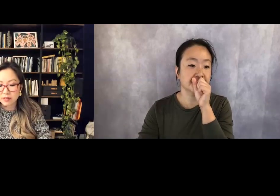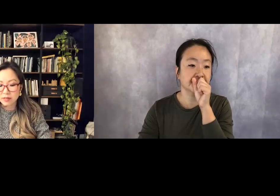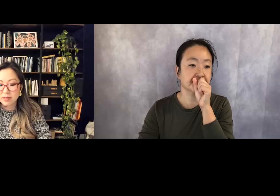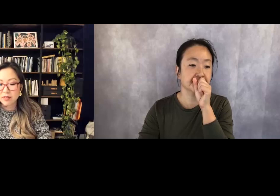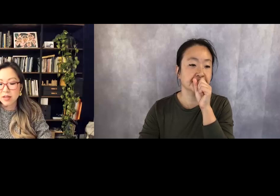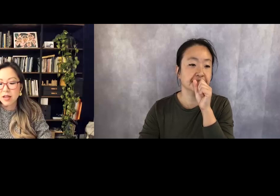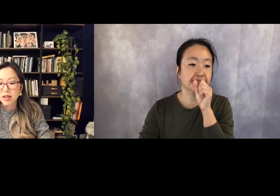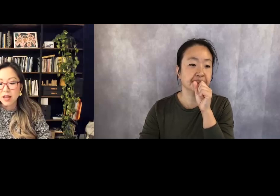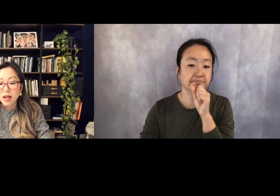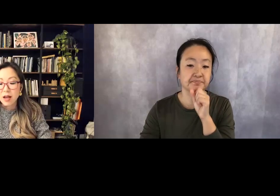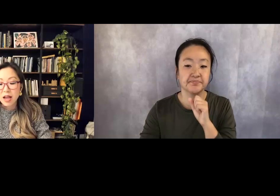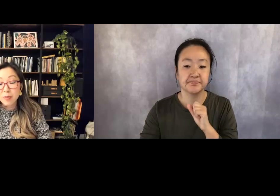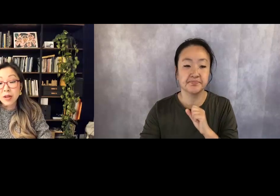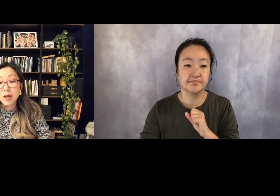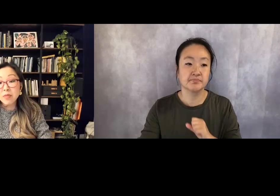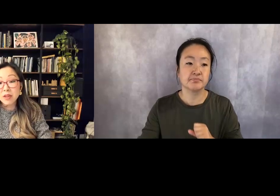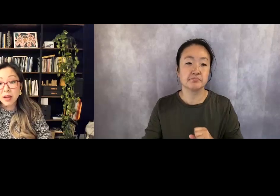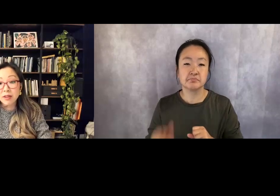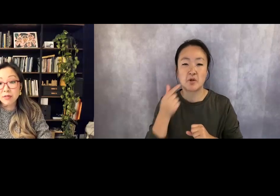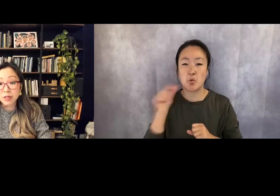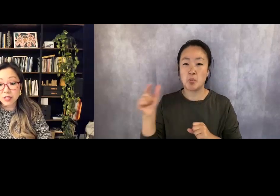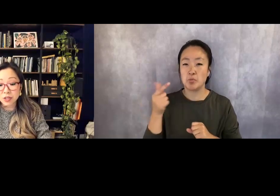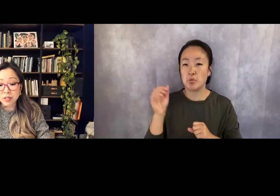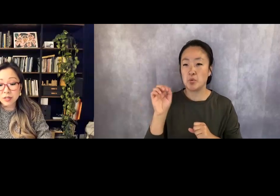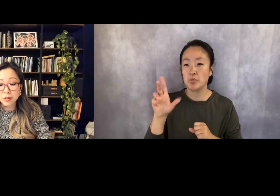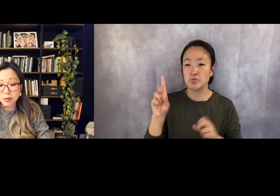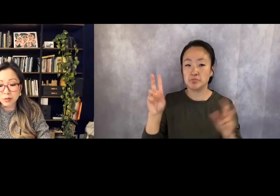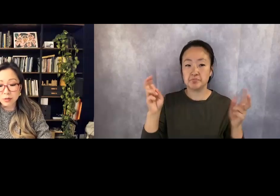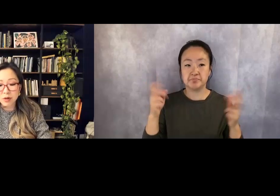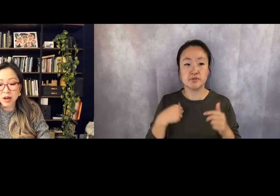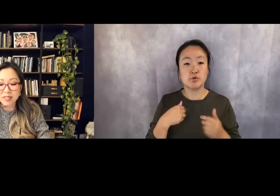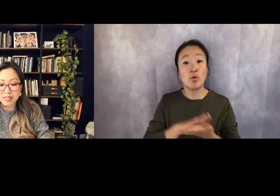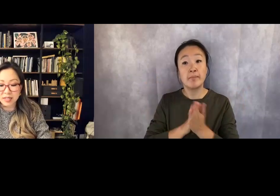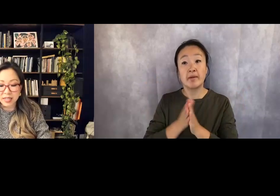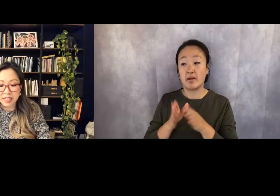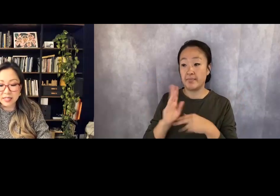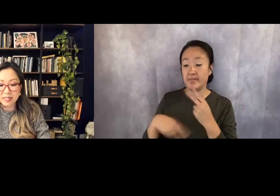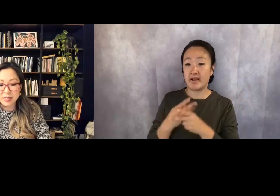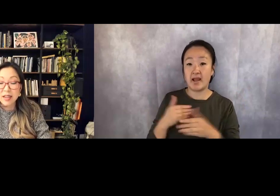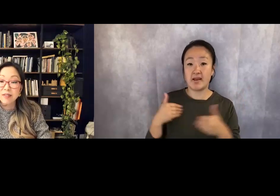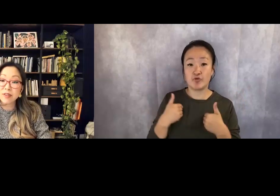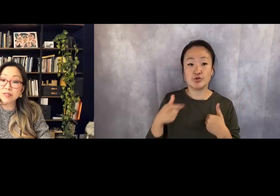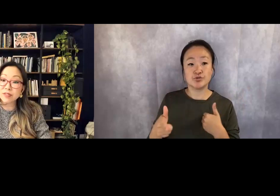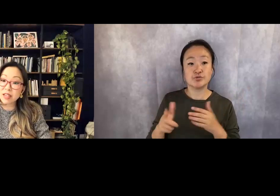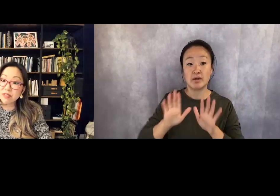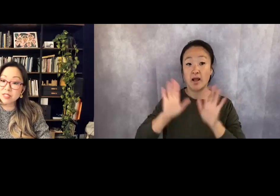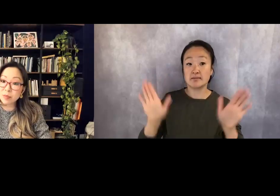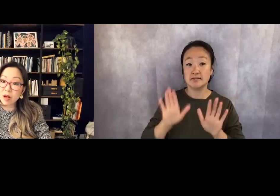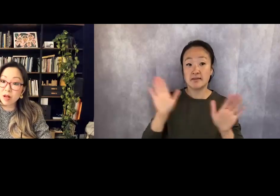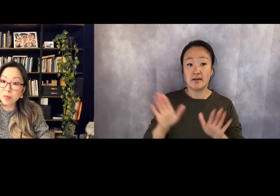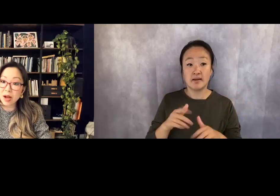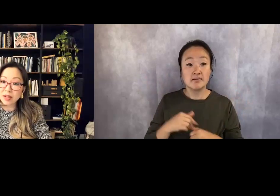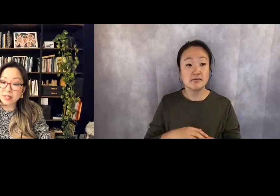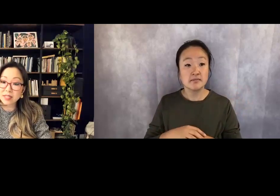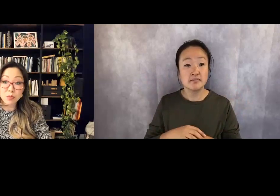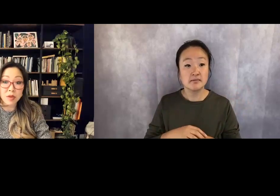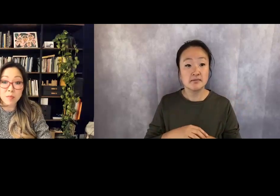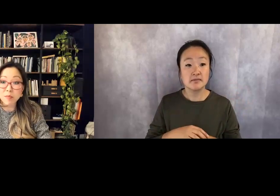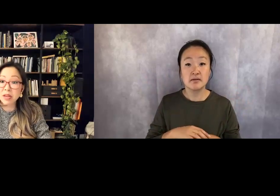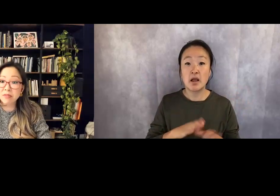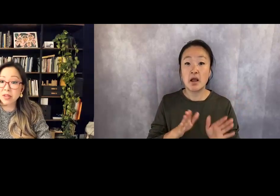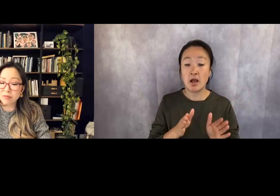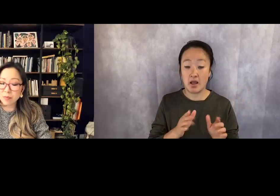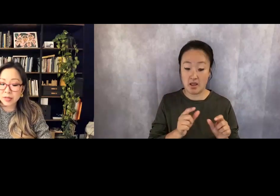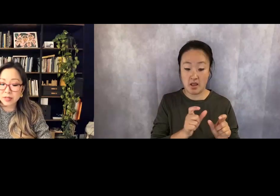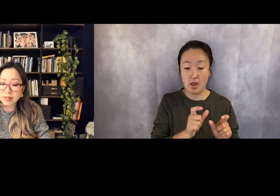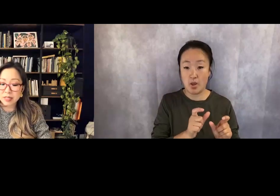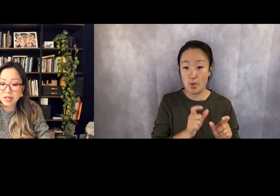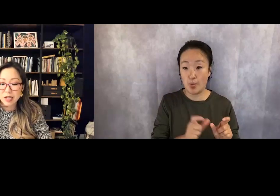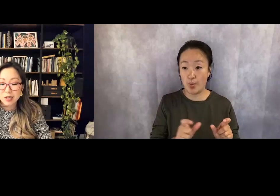I've become the kind of creature who, on Sundays, fill seven small boxes with a bevy of pills